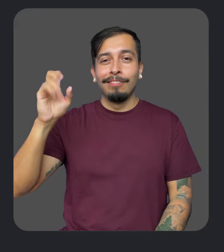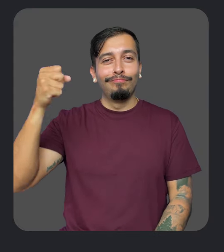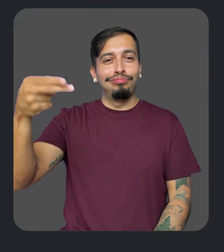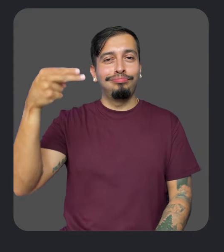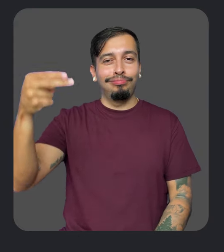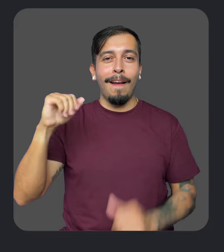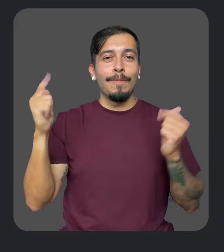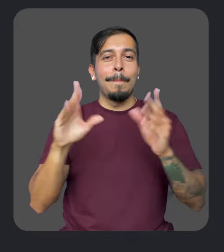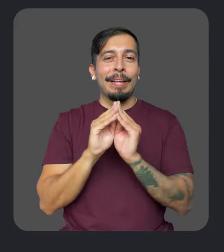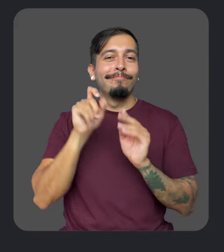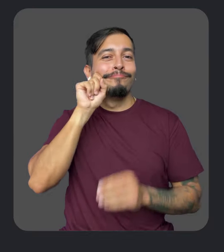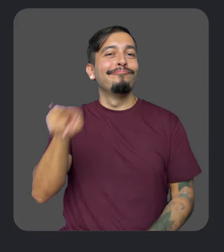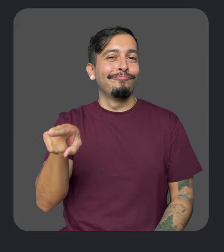displayed prominently for everyone in the meeting.